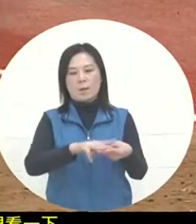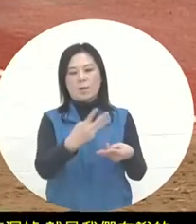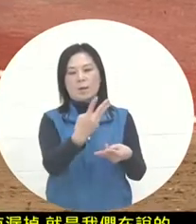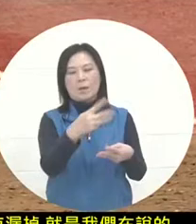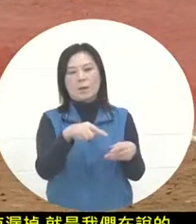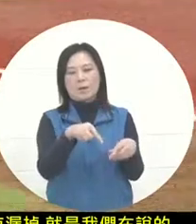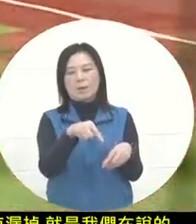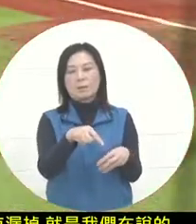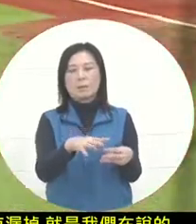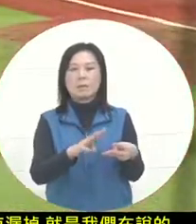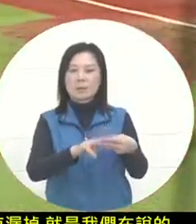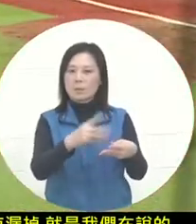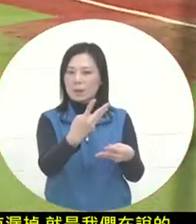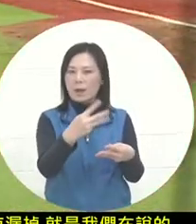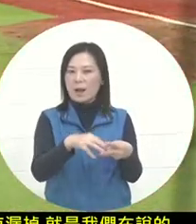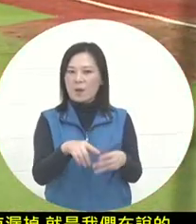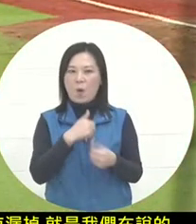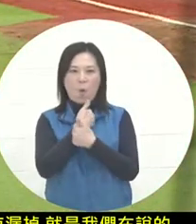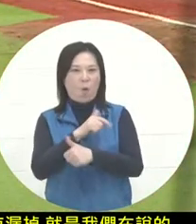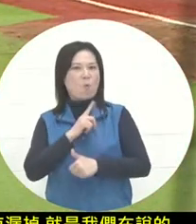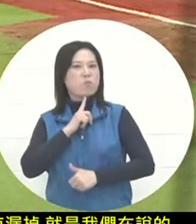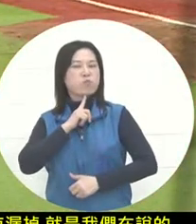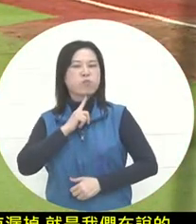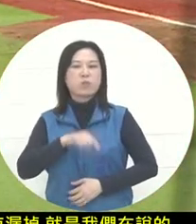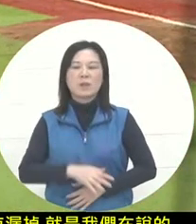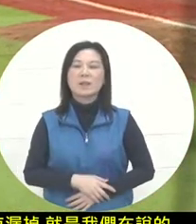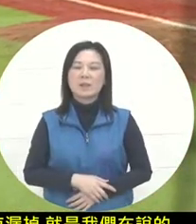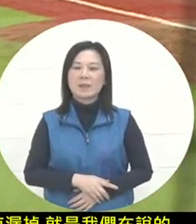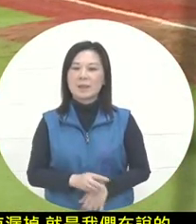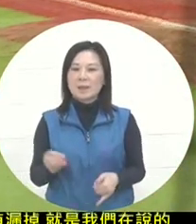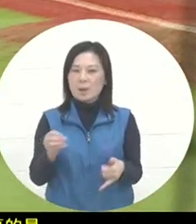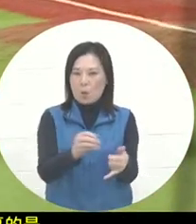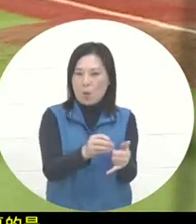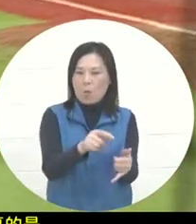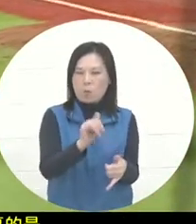he got up. Oh, wow, this is really a signature. Benzman has experience .